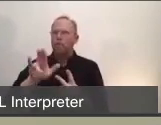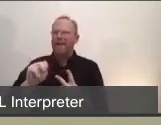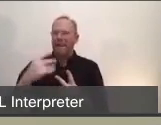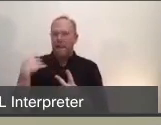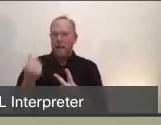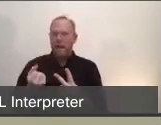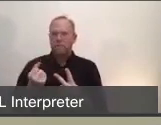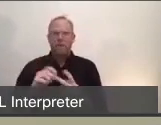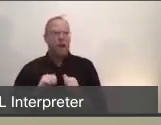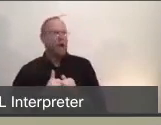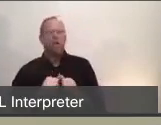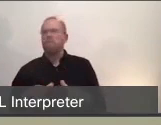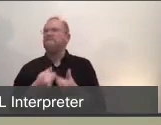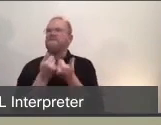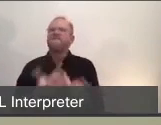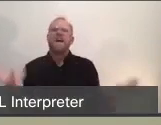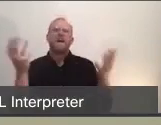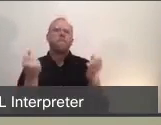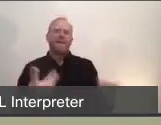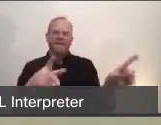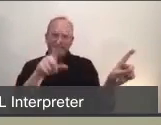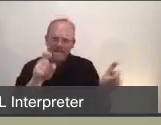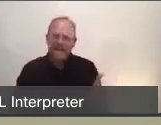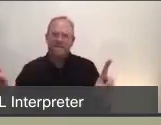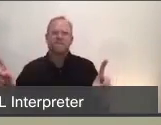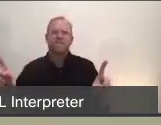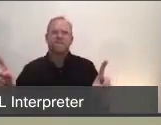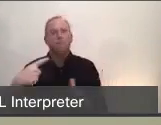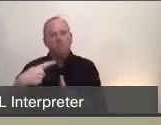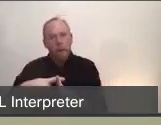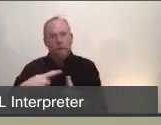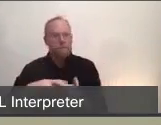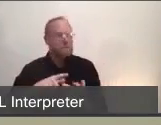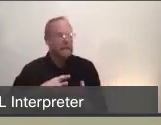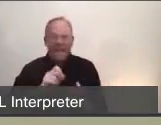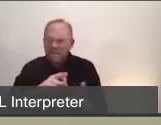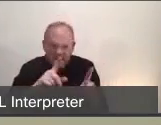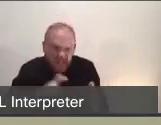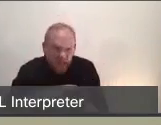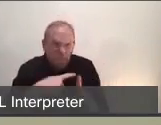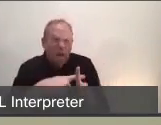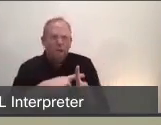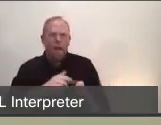and triage and testing to the teams to sites where it might be one patient or one staff member who is identified